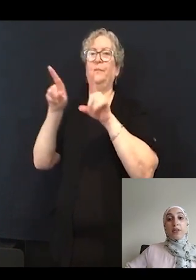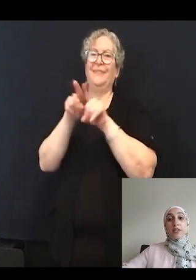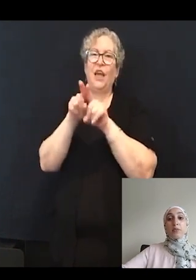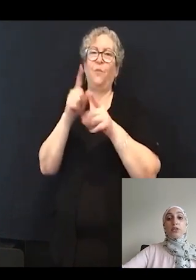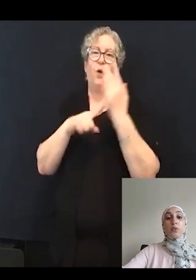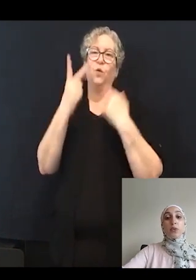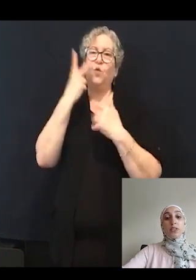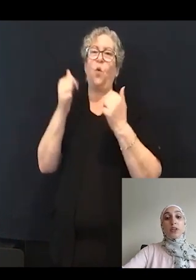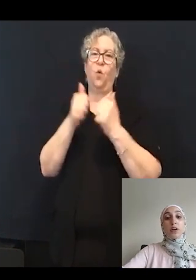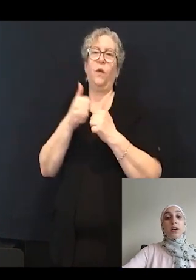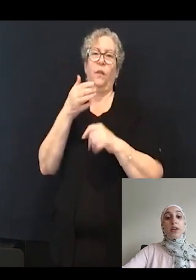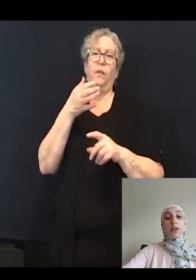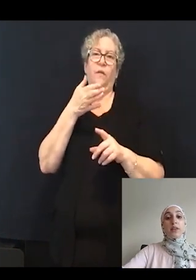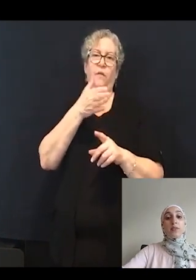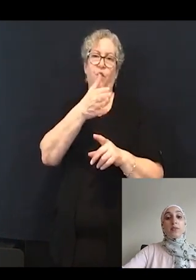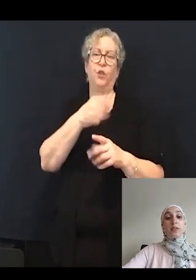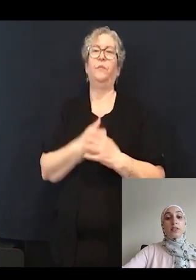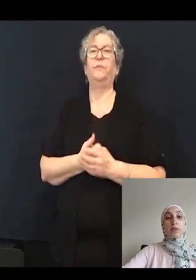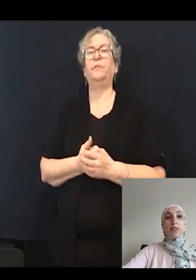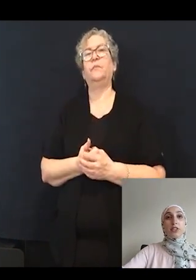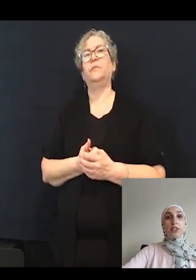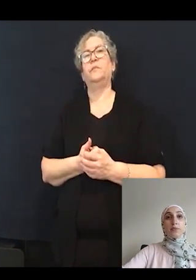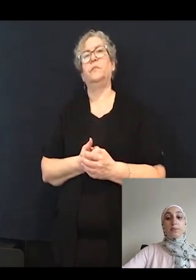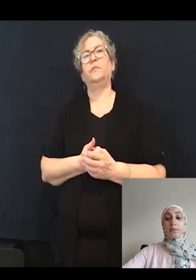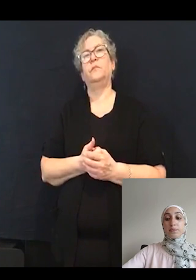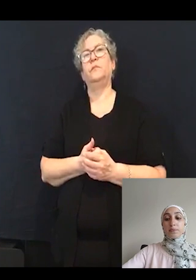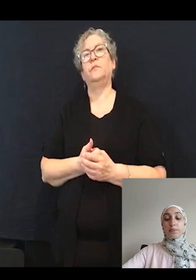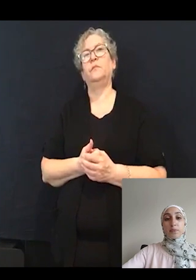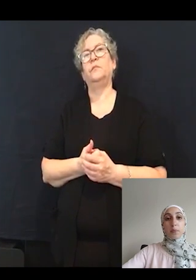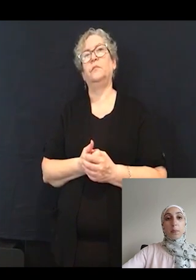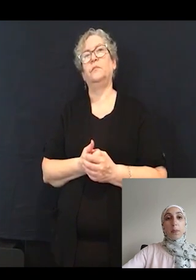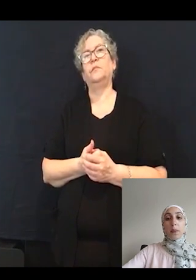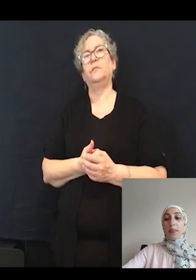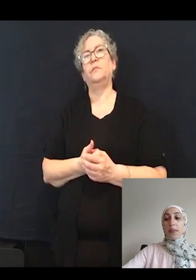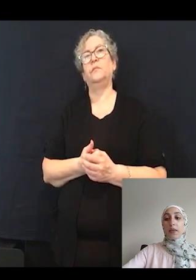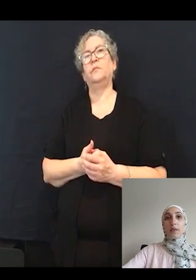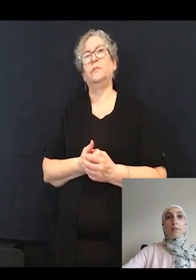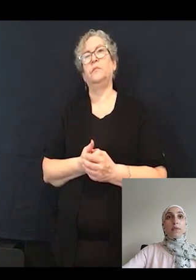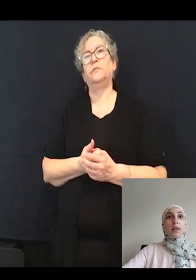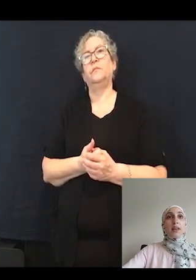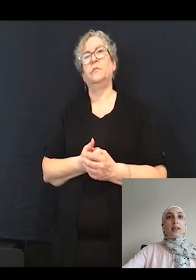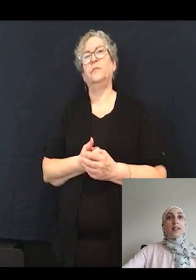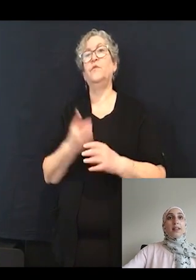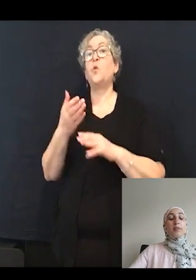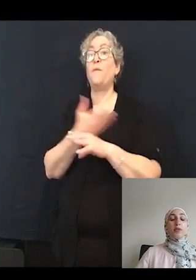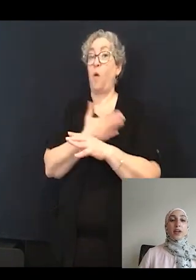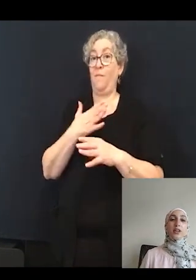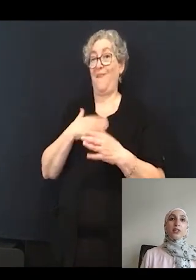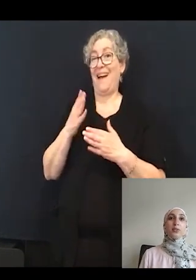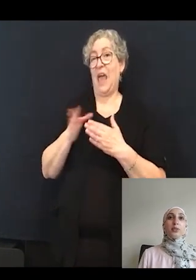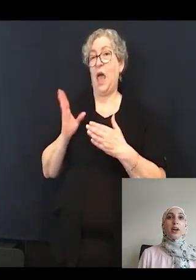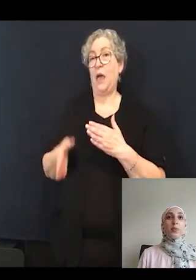we saw in the zebrafish. Before I conclude, I wanted to share with you